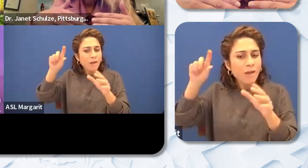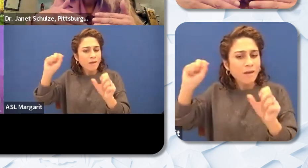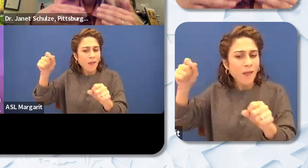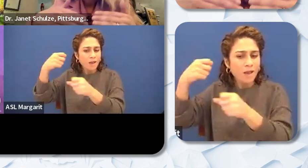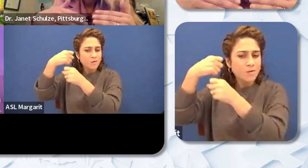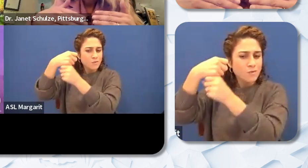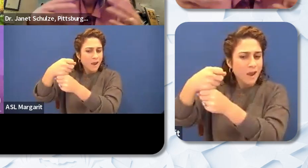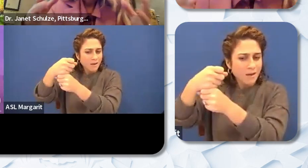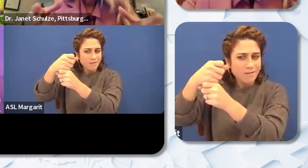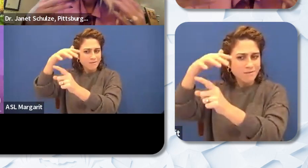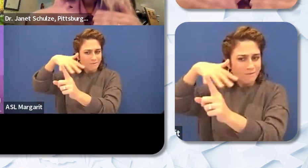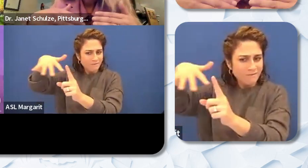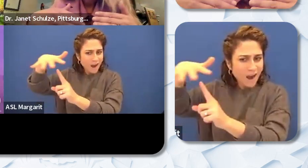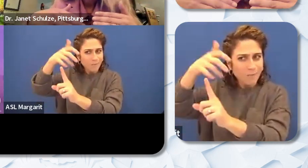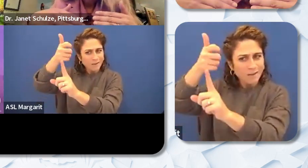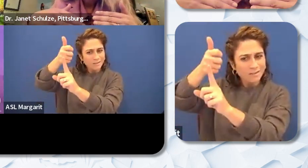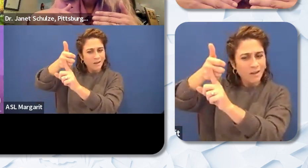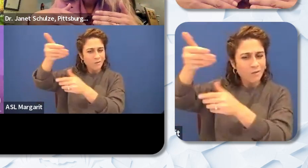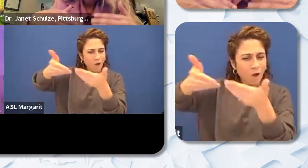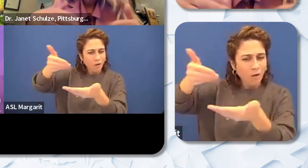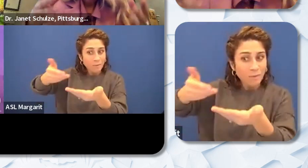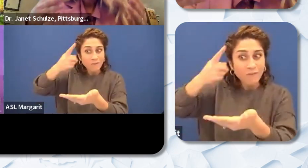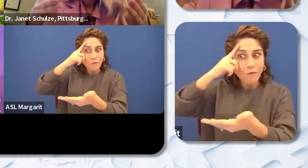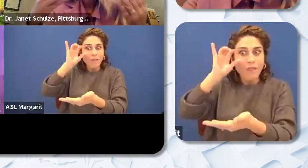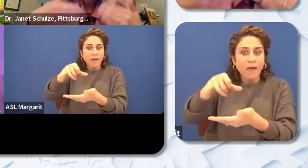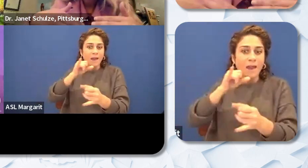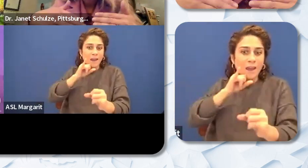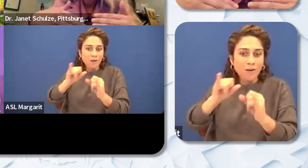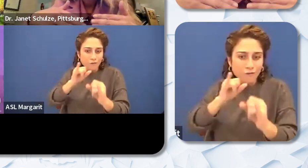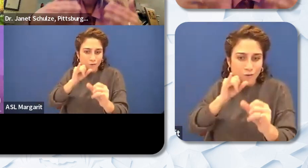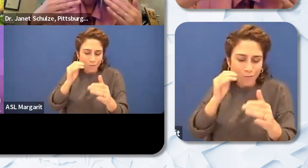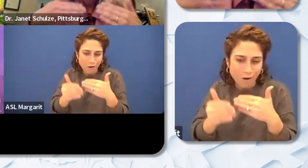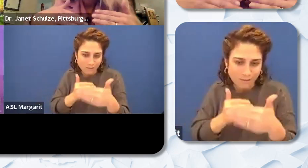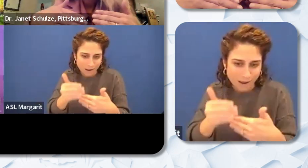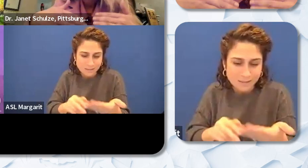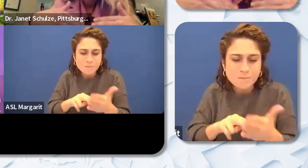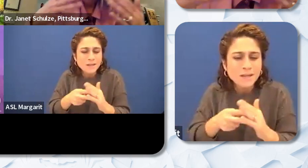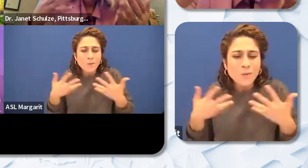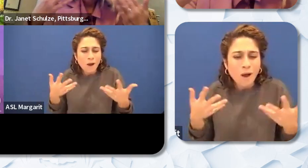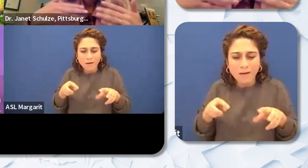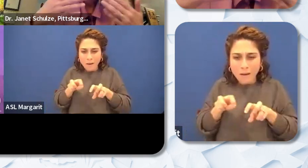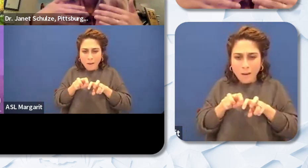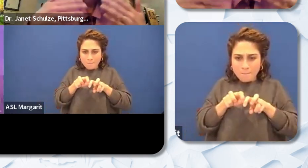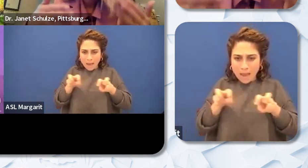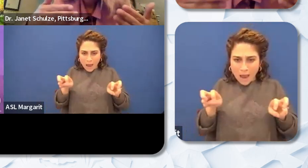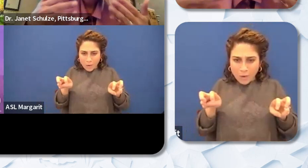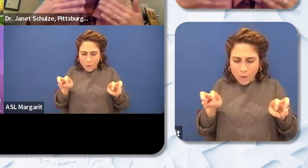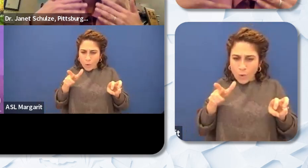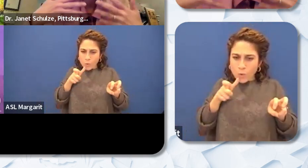is welcoming for the interview process. Does the panel have people who could who are reflecting who